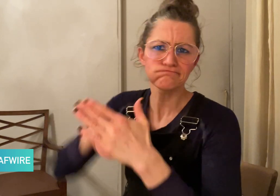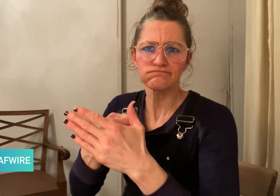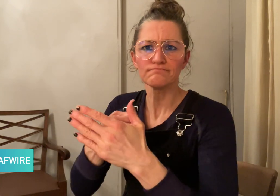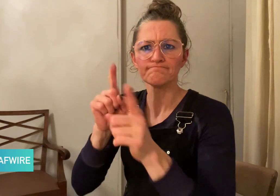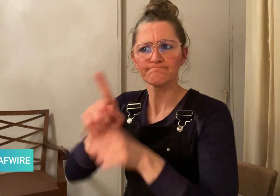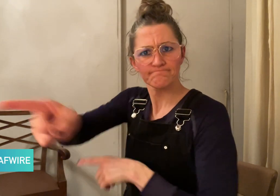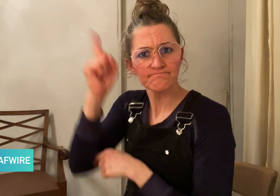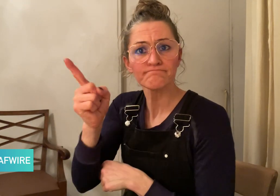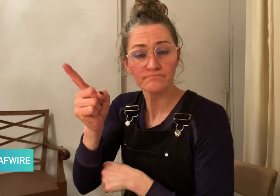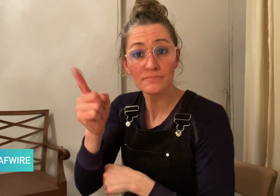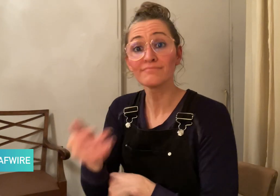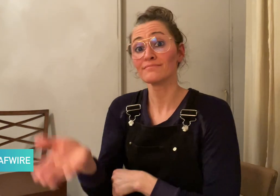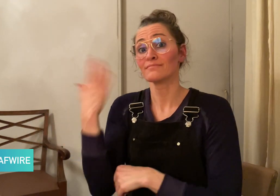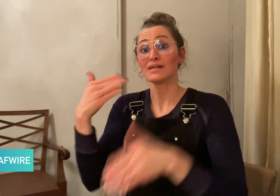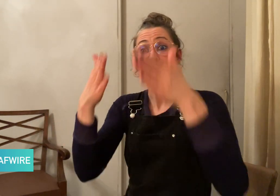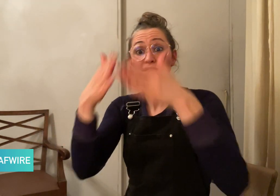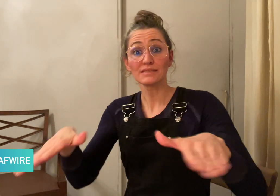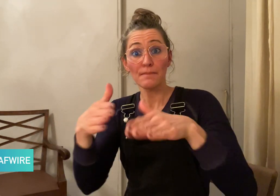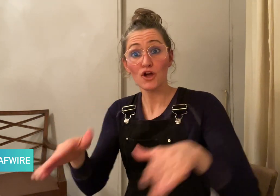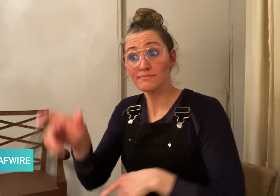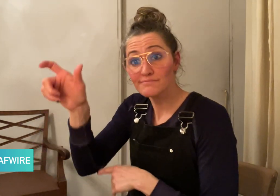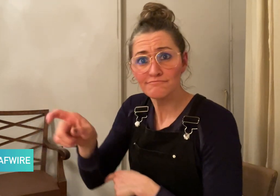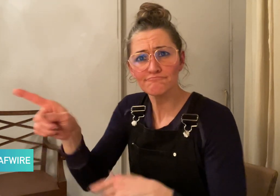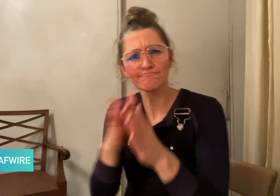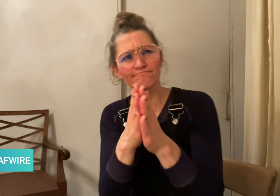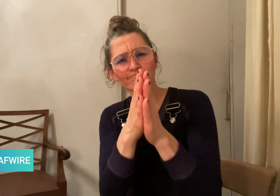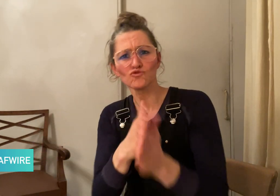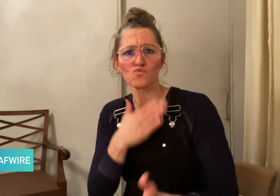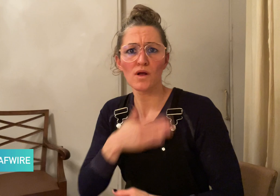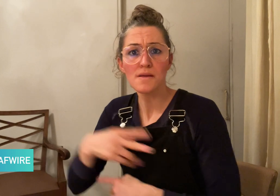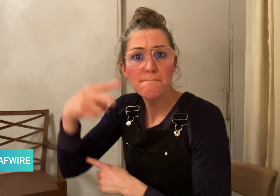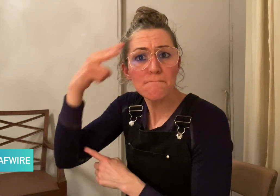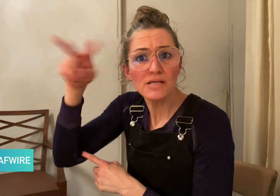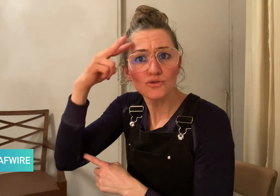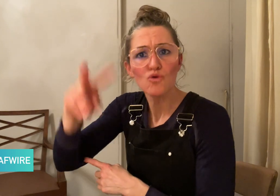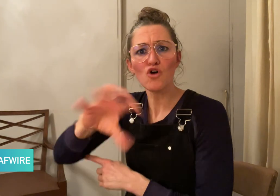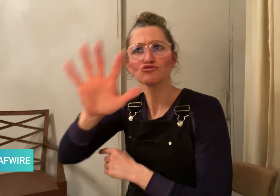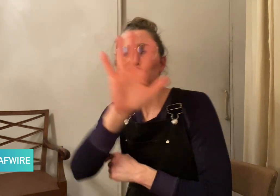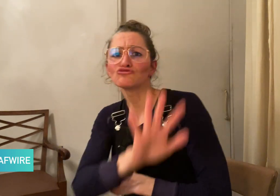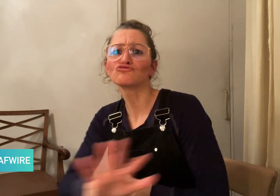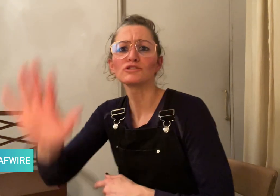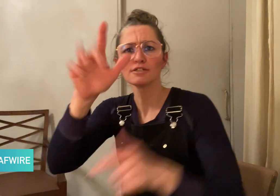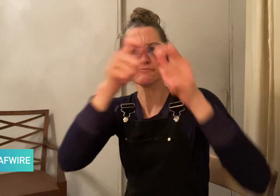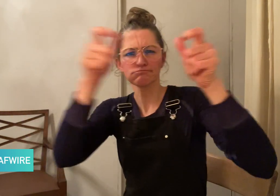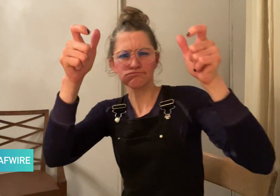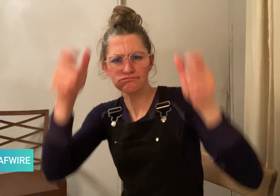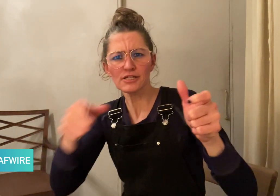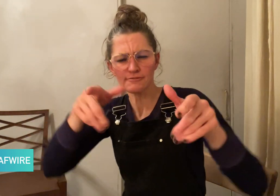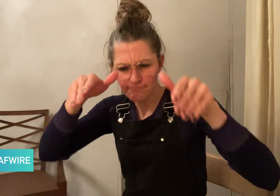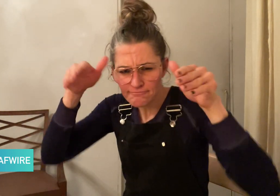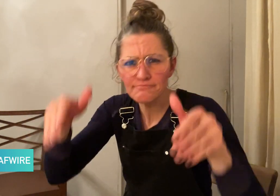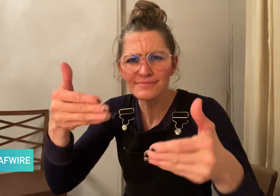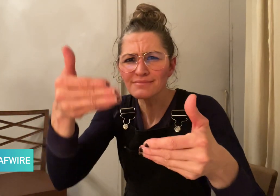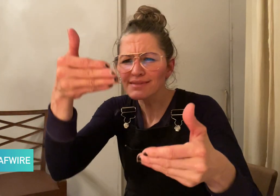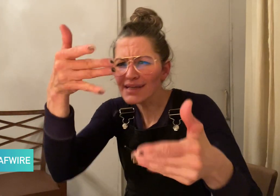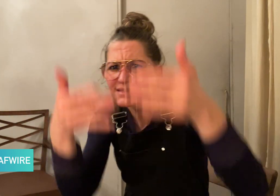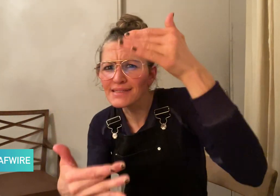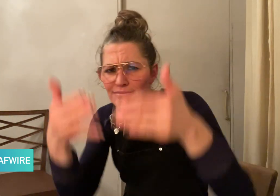with disabilities. In December, he requested the National Institute